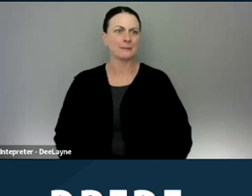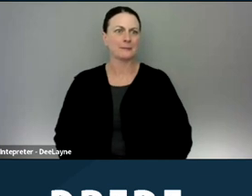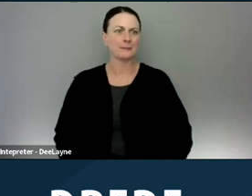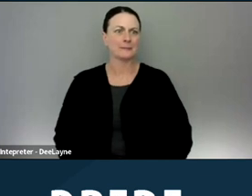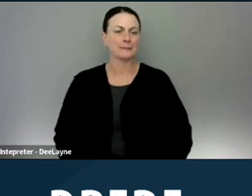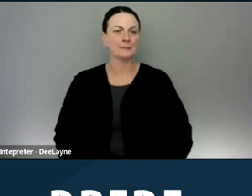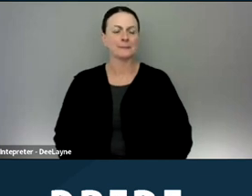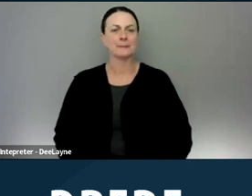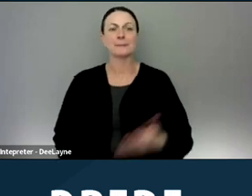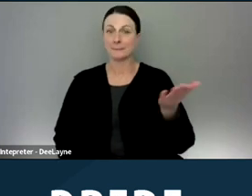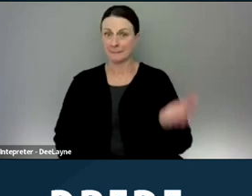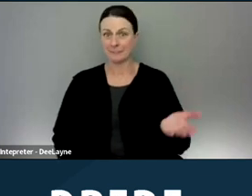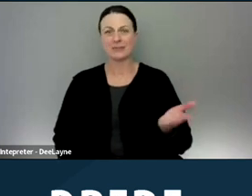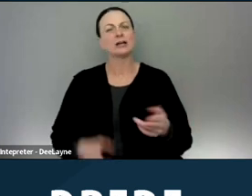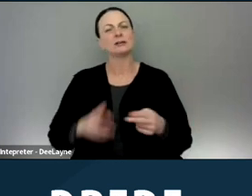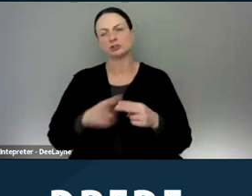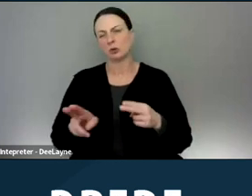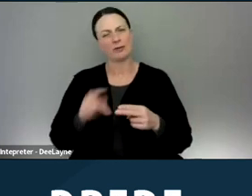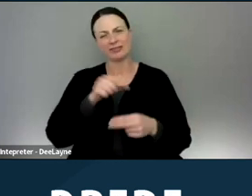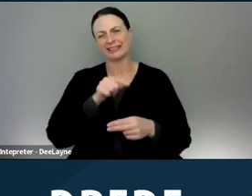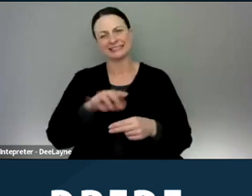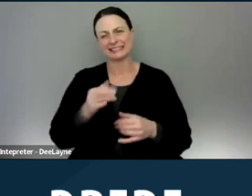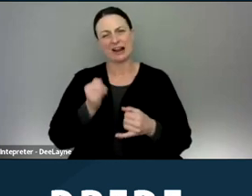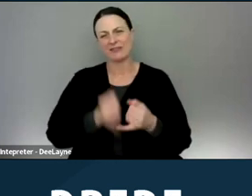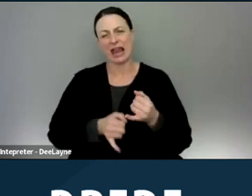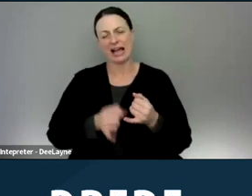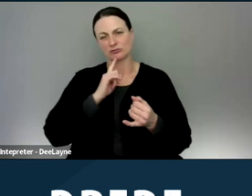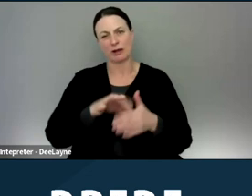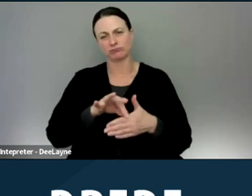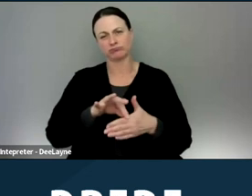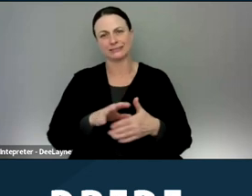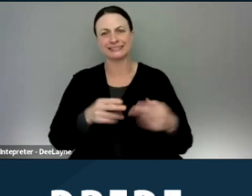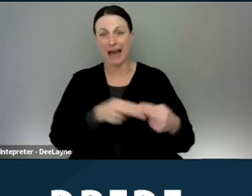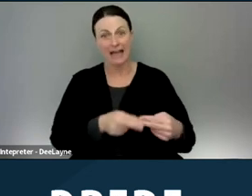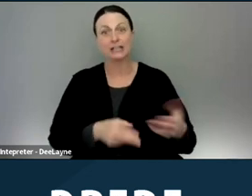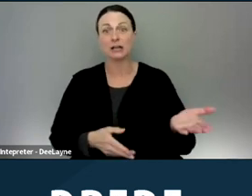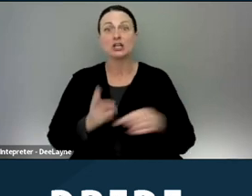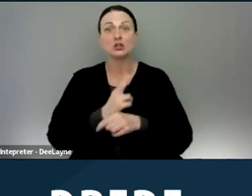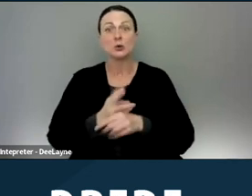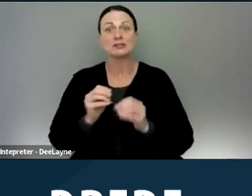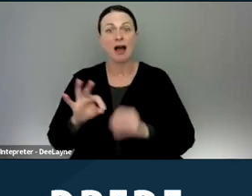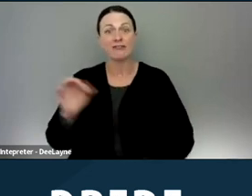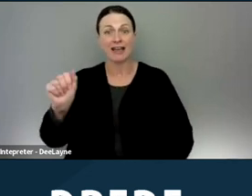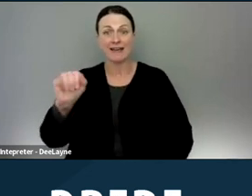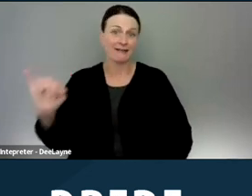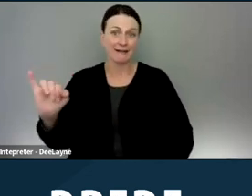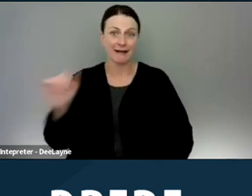And so just quickly, this is a kind of, I think the last substance of slide we have and that is the use of the artificial intelligence.